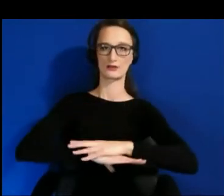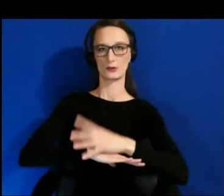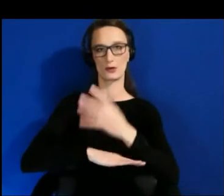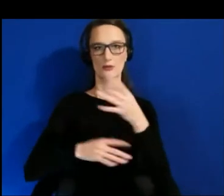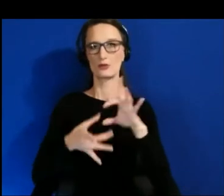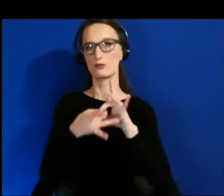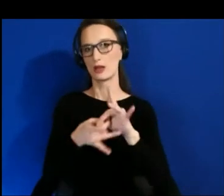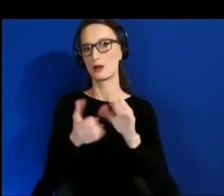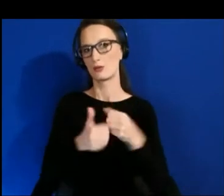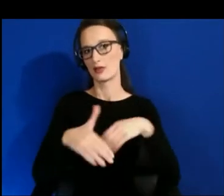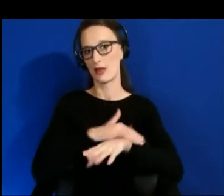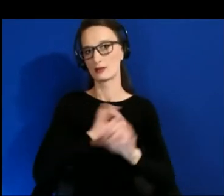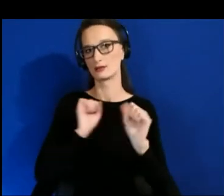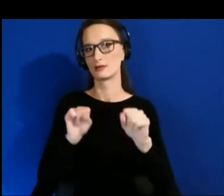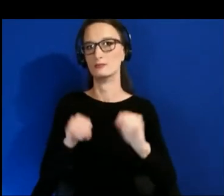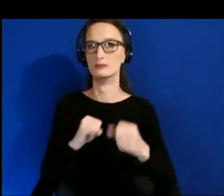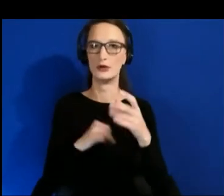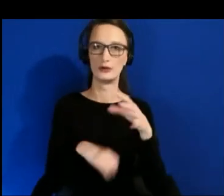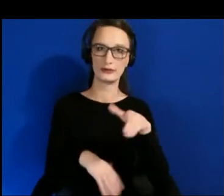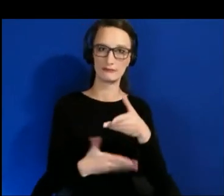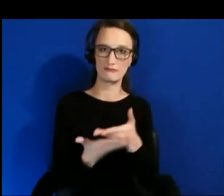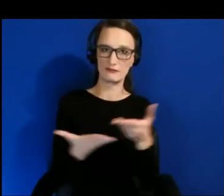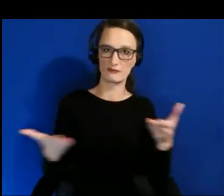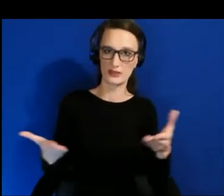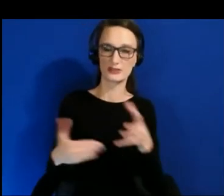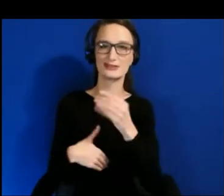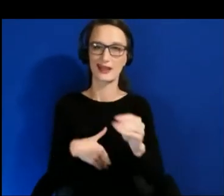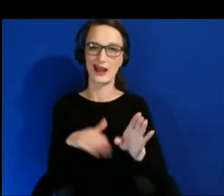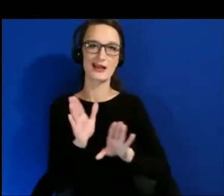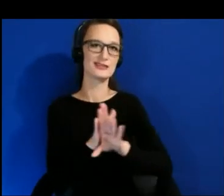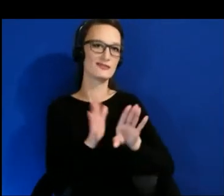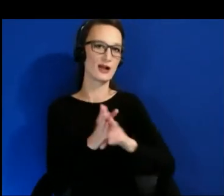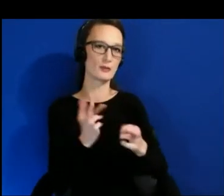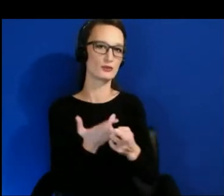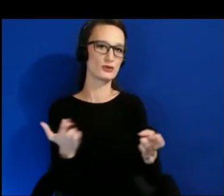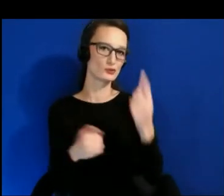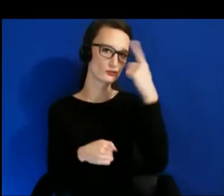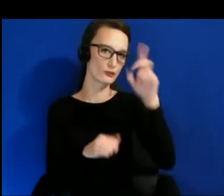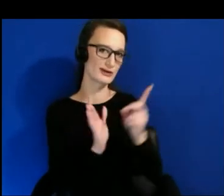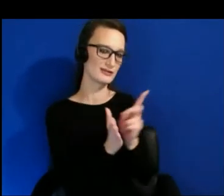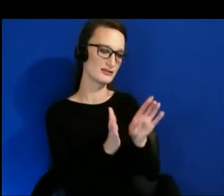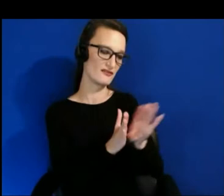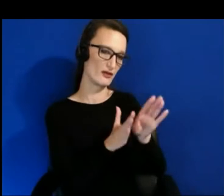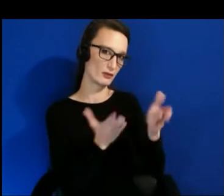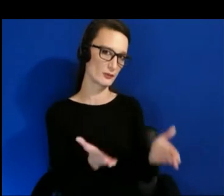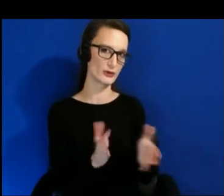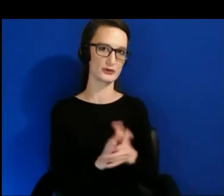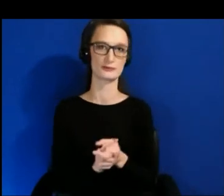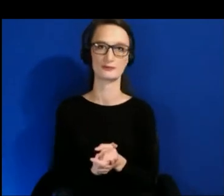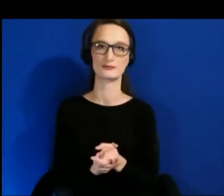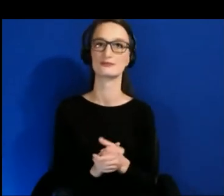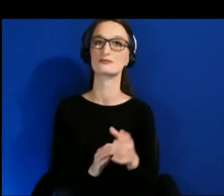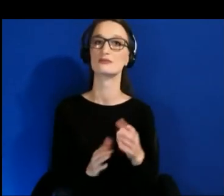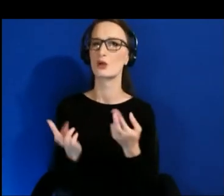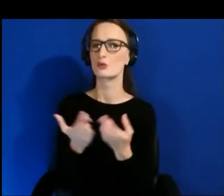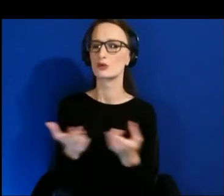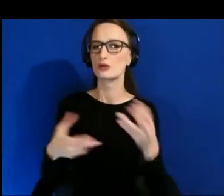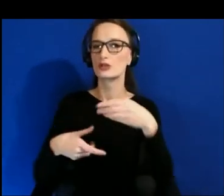resources for our developers. These resources include a video walk through of accessible design in VR and a thorough